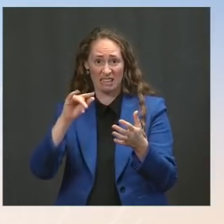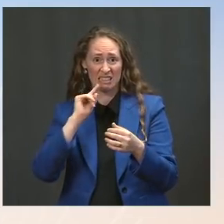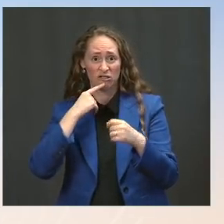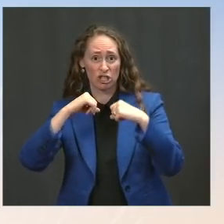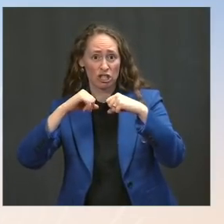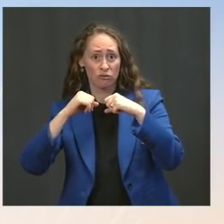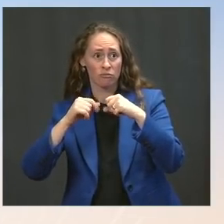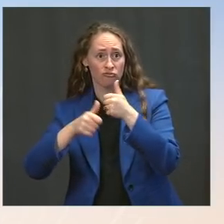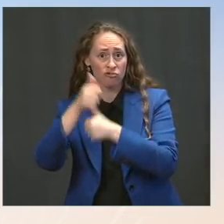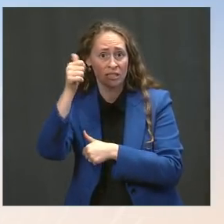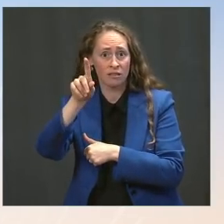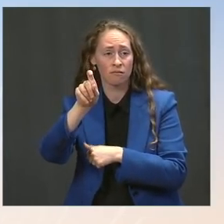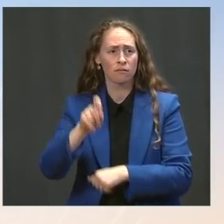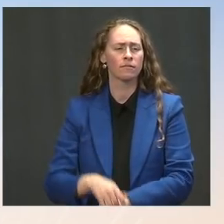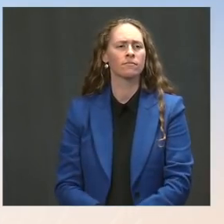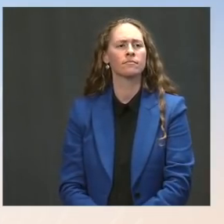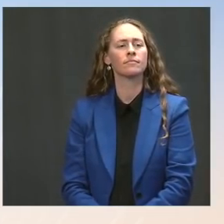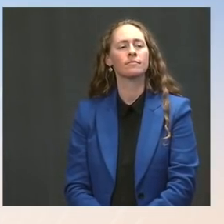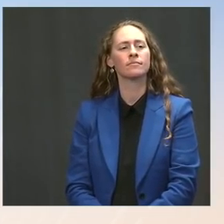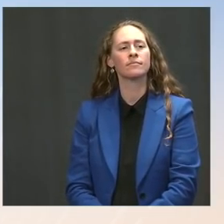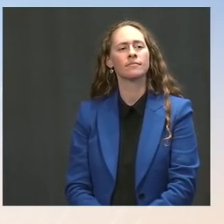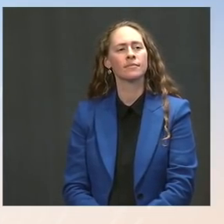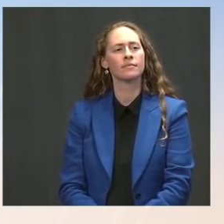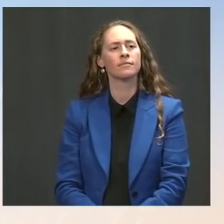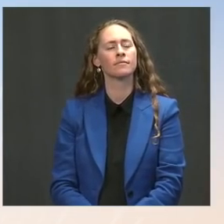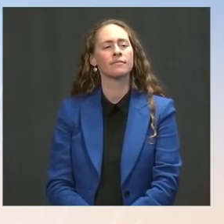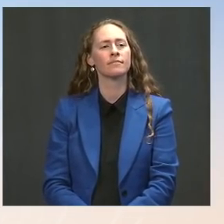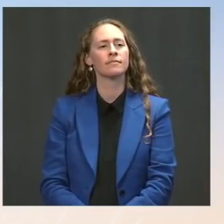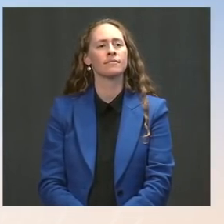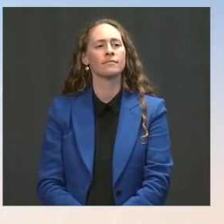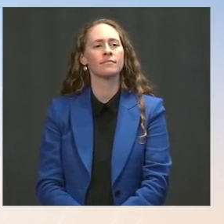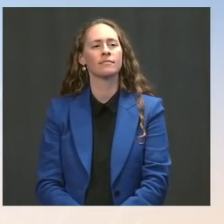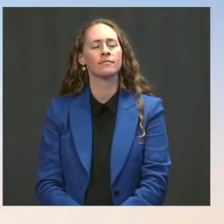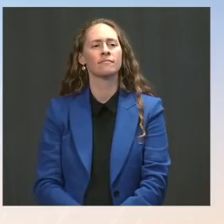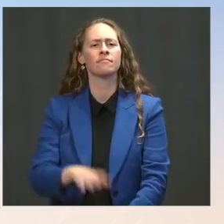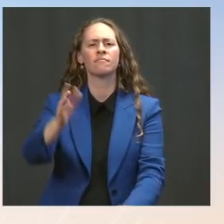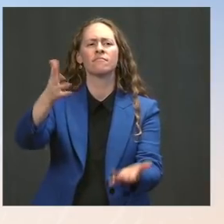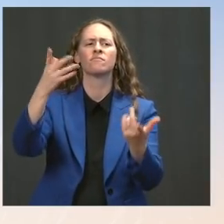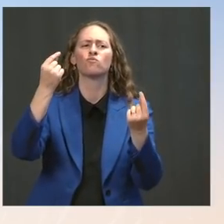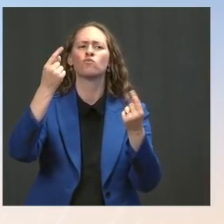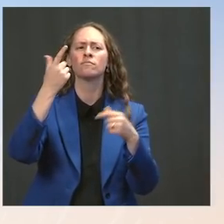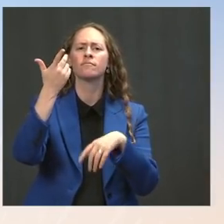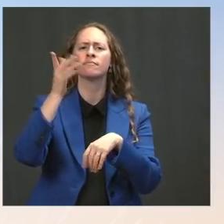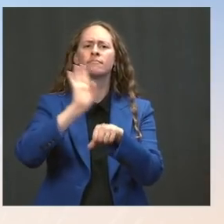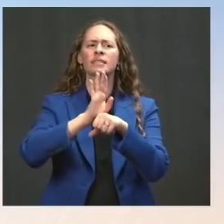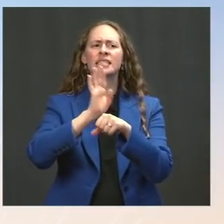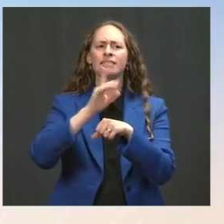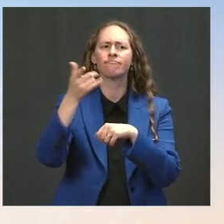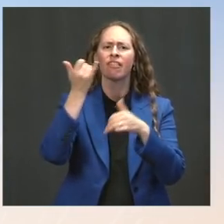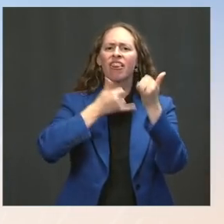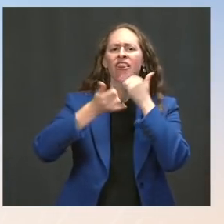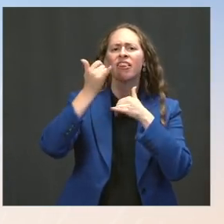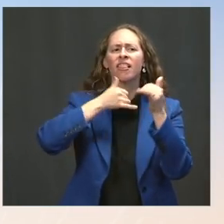that are feeding misinformation in vaccines? Ms. Psaki: I've talked about this a little bit in the past.